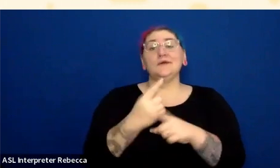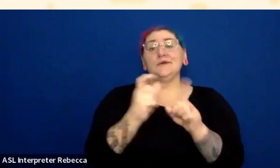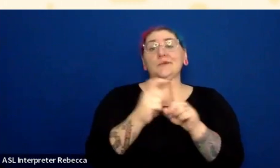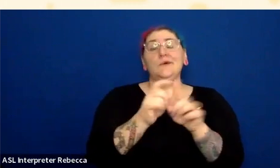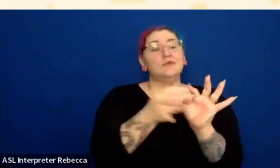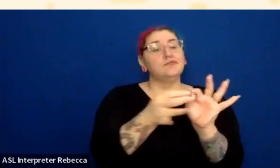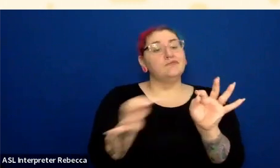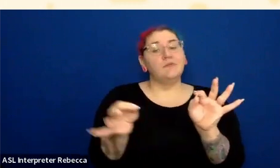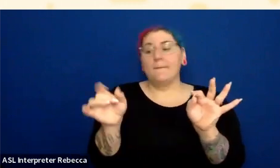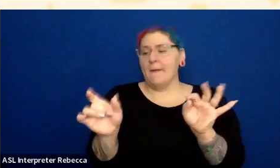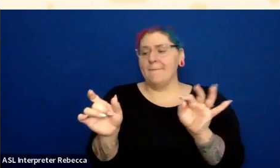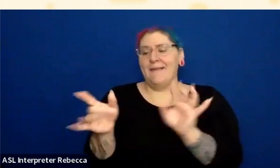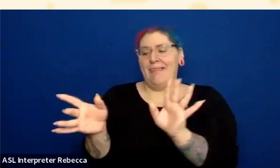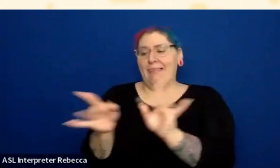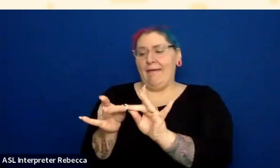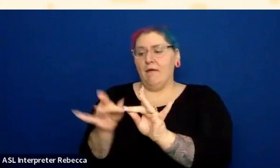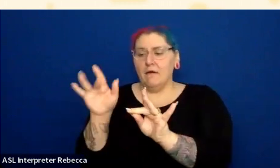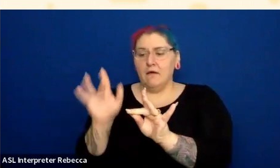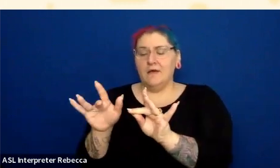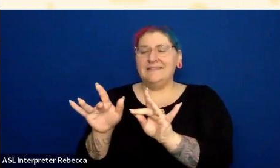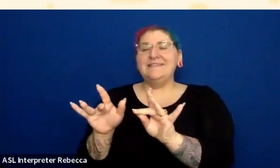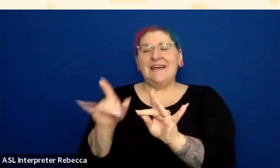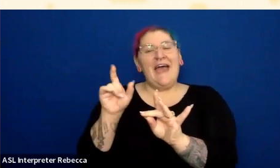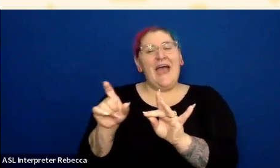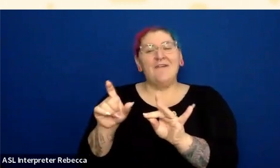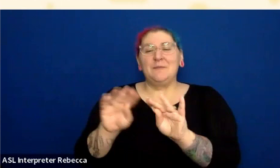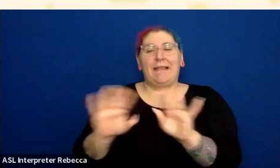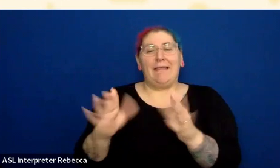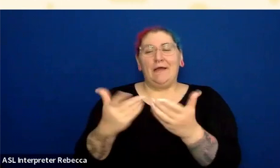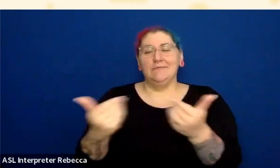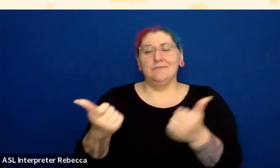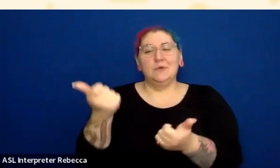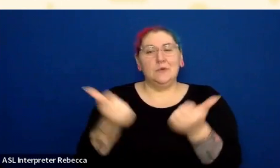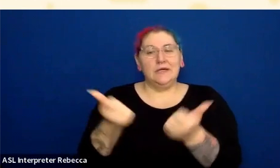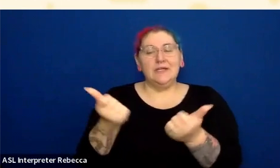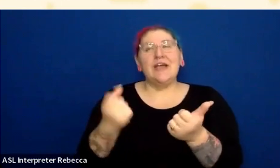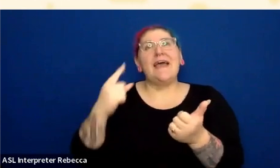easier to track a link across line breaks, and things like that. So there's just a lot of good reasons to underline your links.